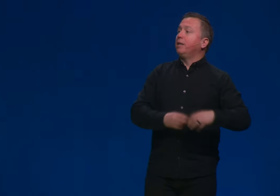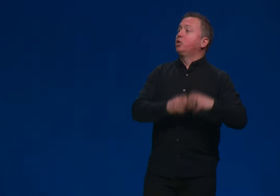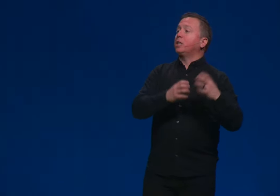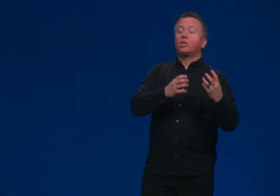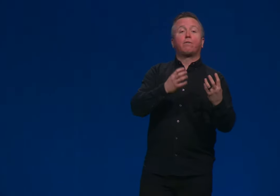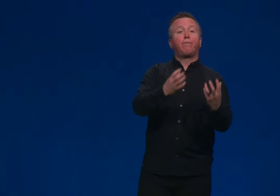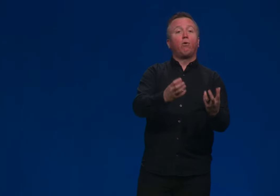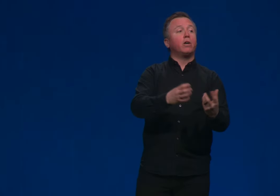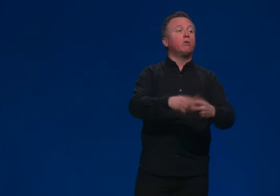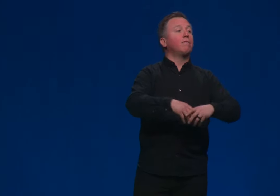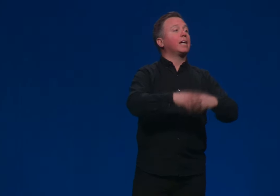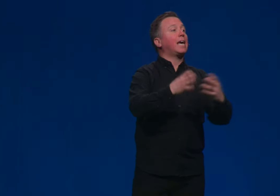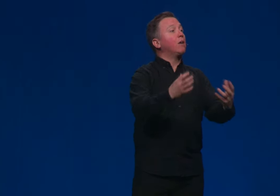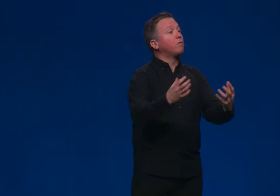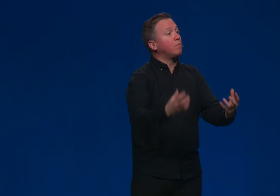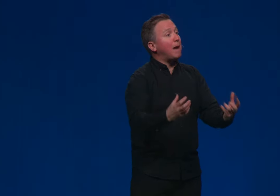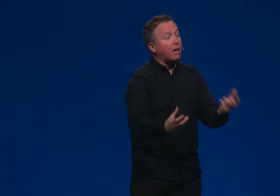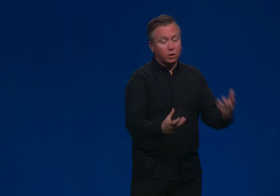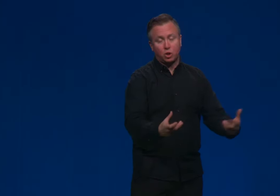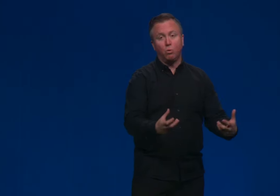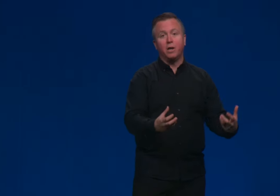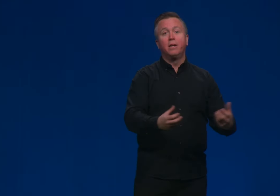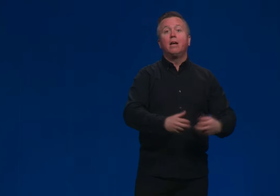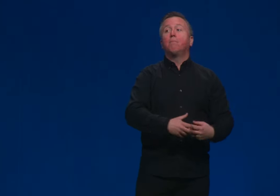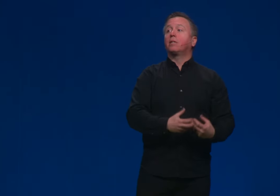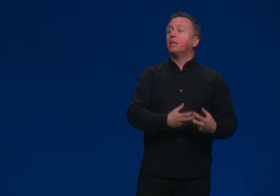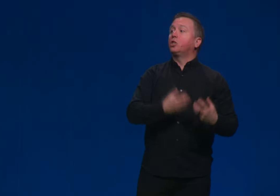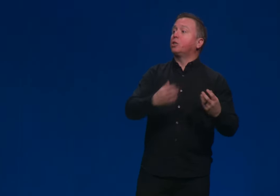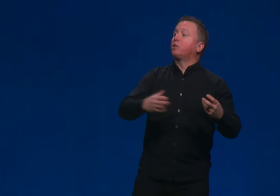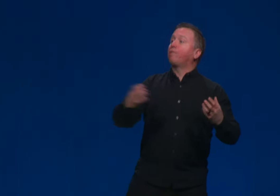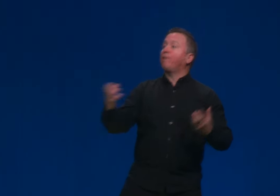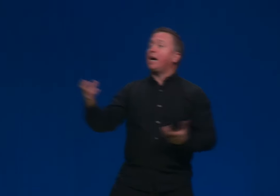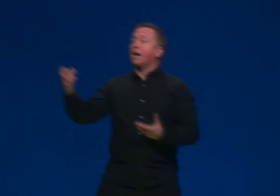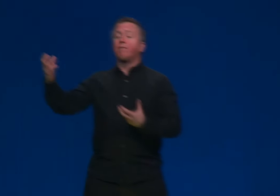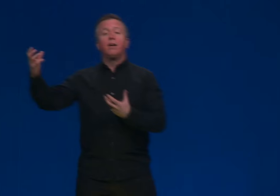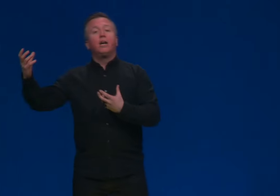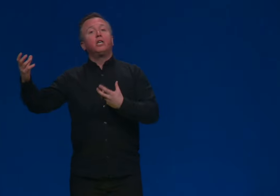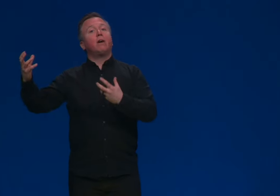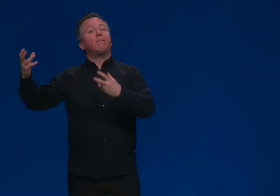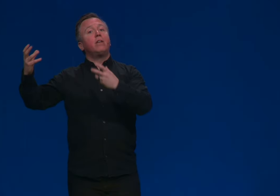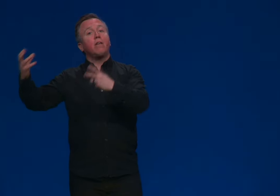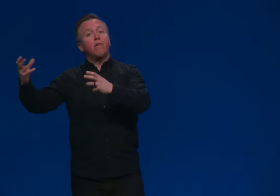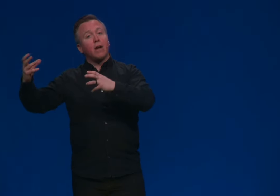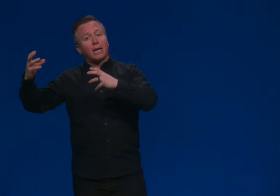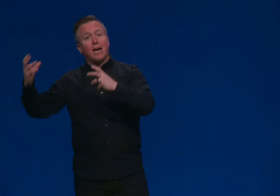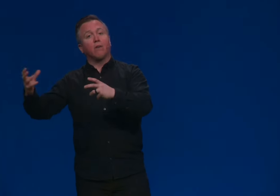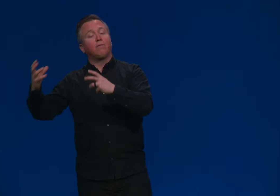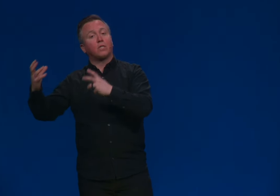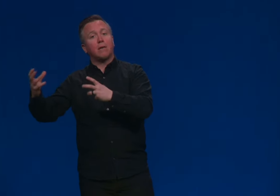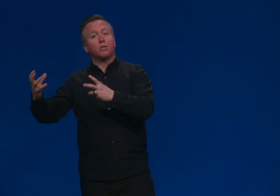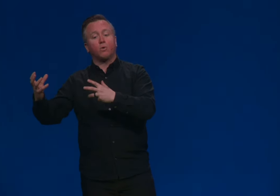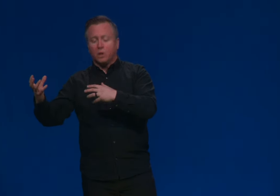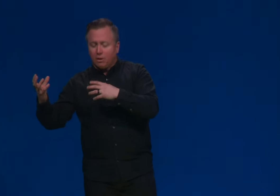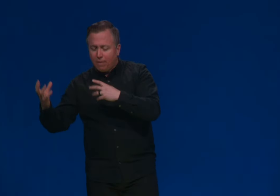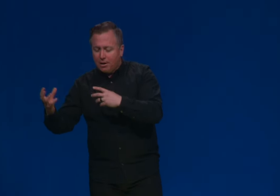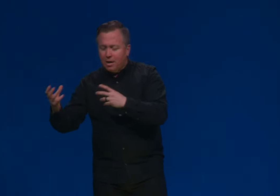And a judge is for you have an account of the battle she won. And he judges for you have an account of the battle she won. But then in judges five, you have another account of the same historical event.